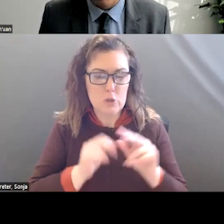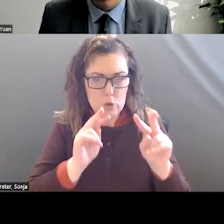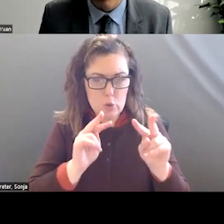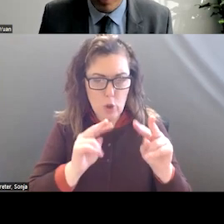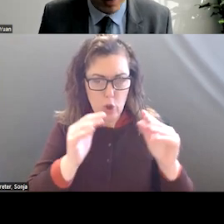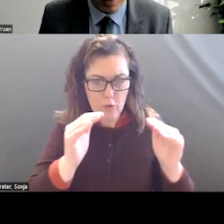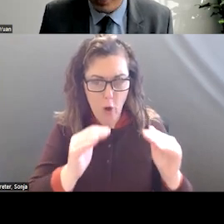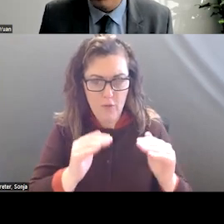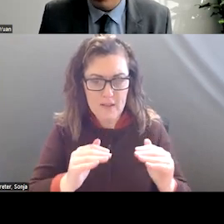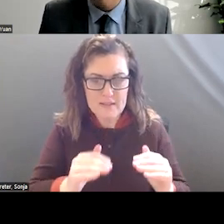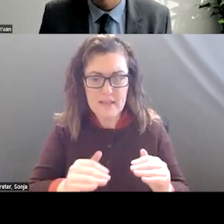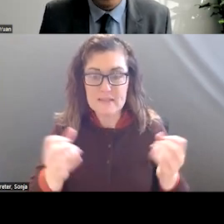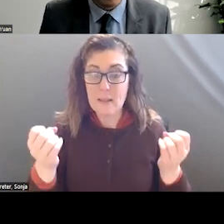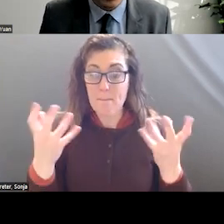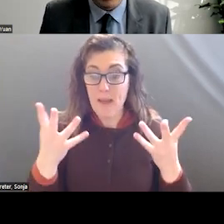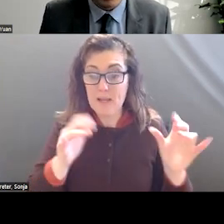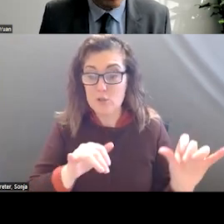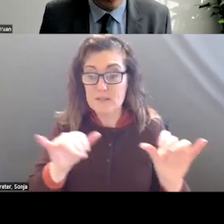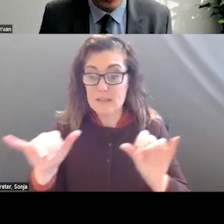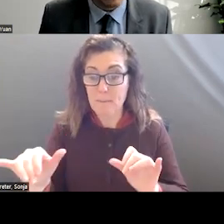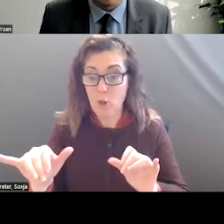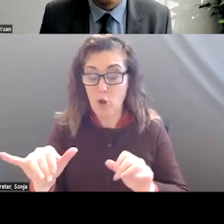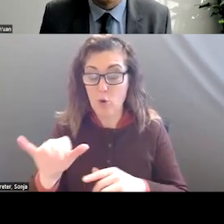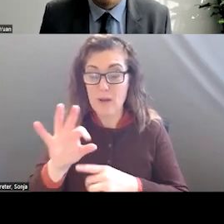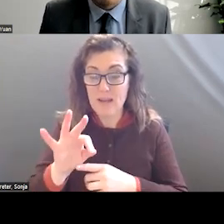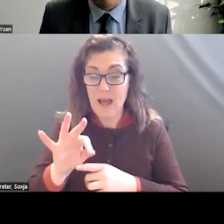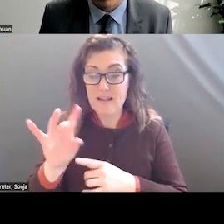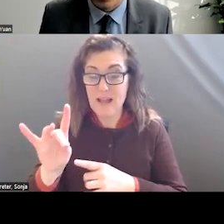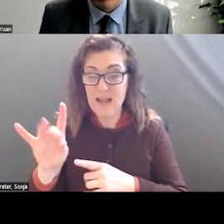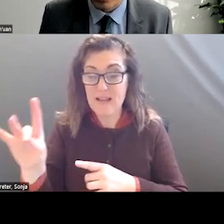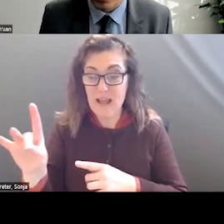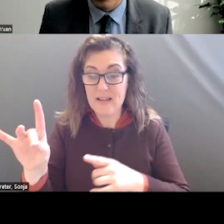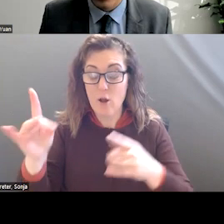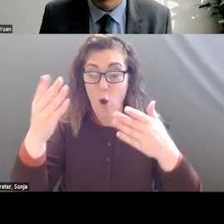MANY OF THEM ARE SIMILAR TO 988 AND ALL THE WAY DAY TO EACH STATE BEING REQUIRED TO HAVING A LEAD AGENCY.